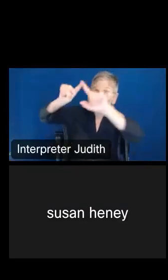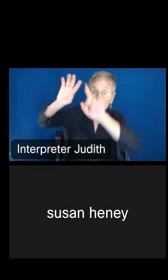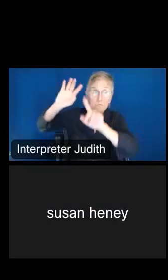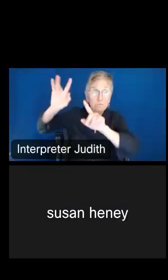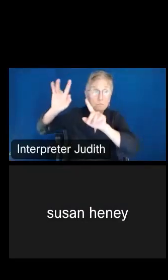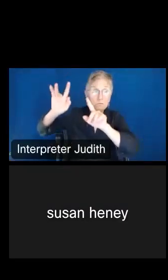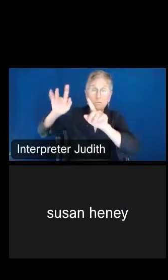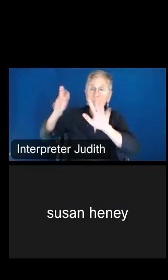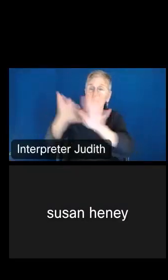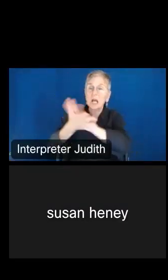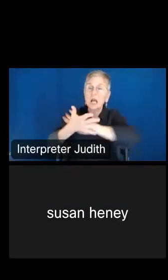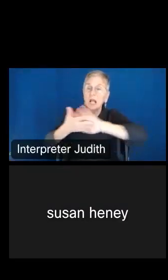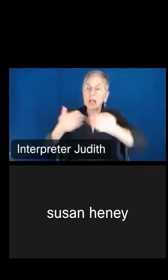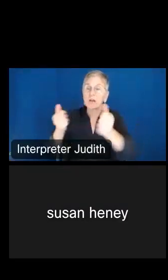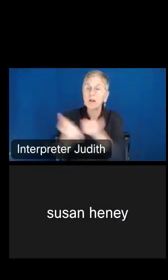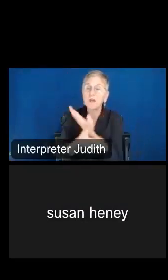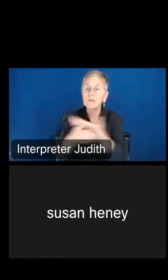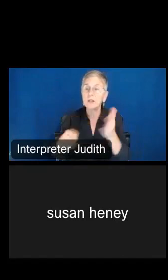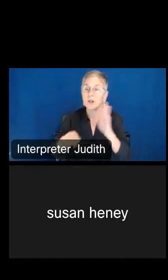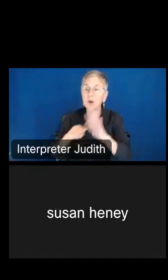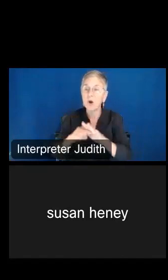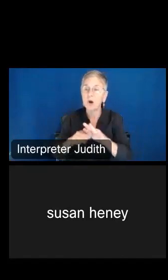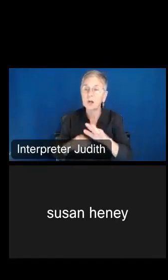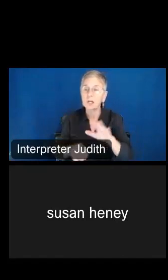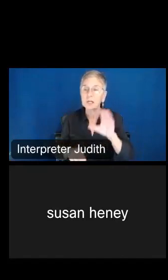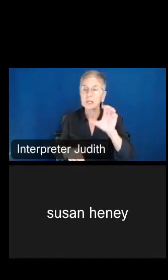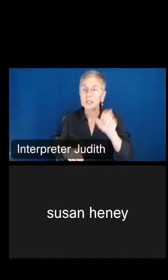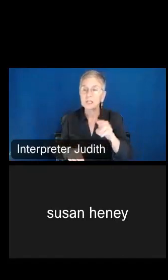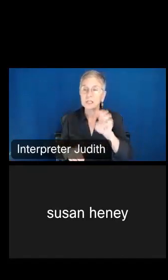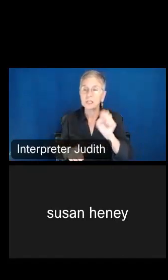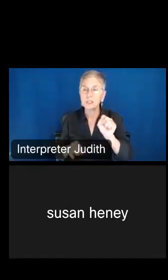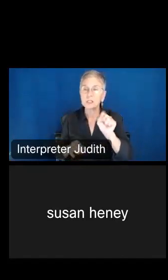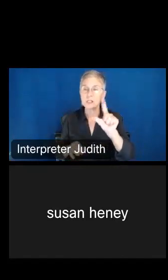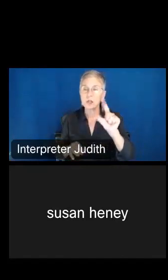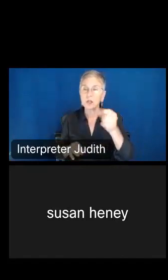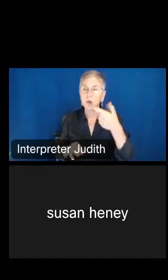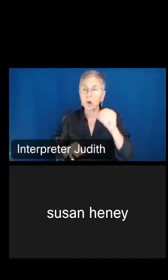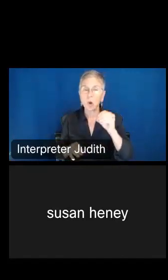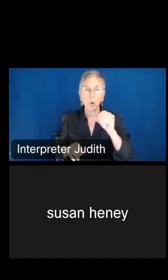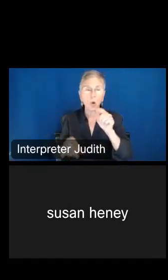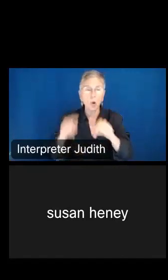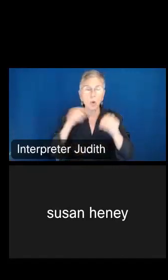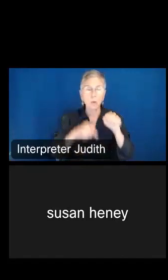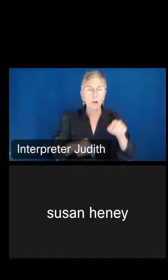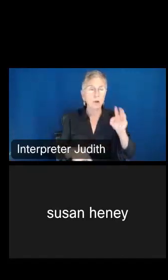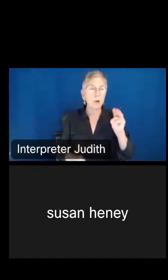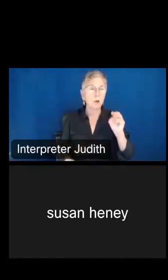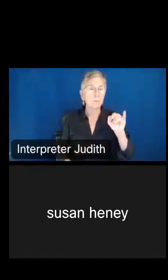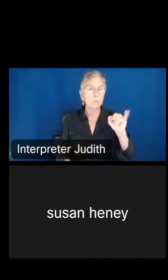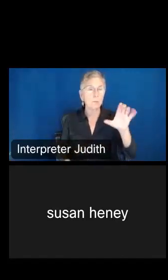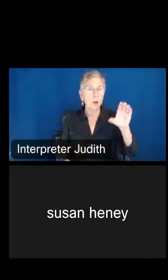out on the US Census logo. We'll go over to Microdata. And as I noted for this, it's going